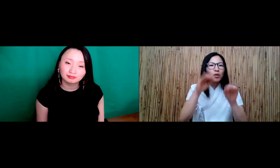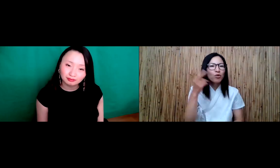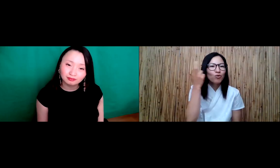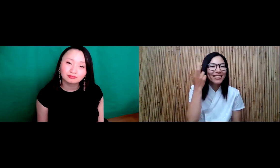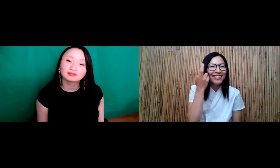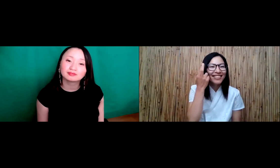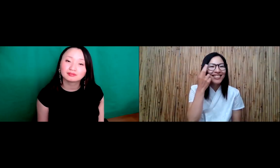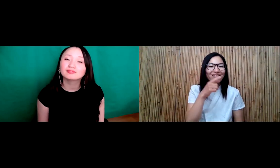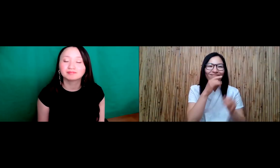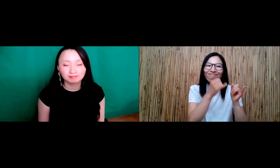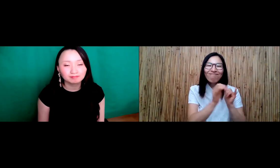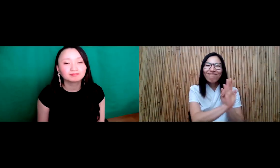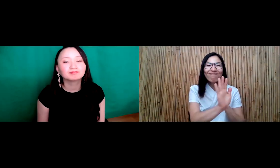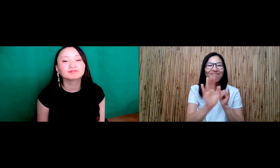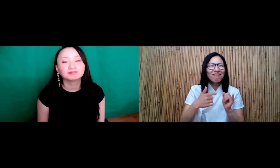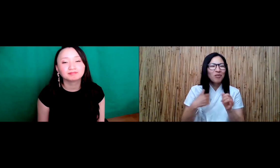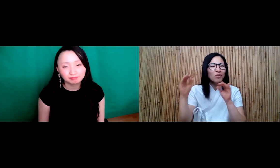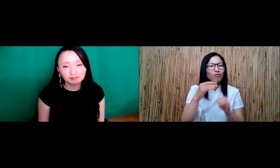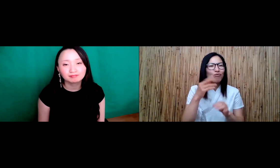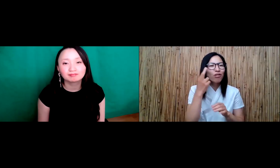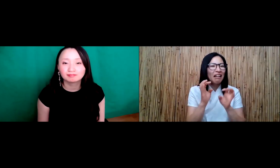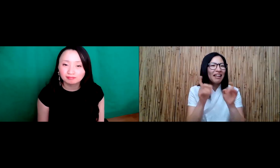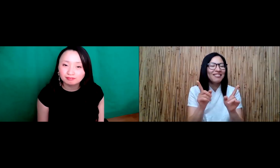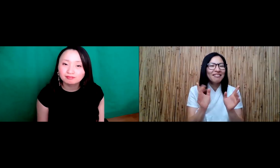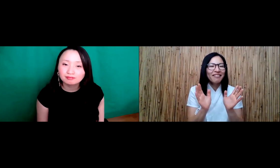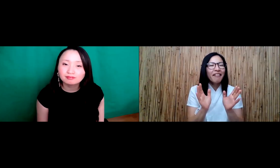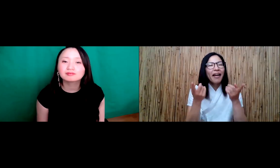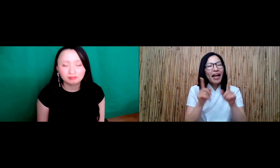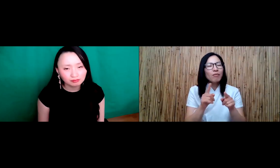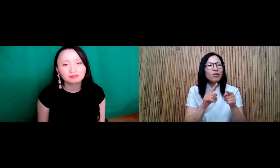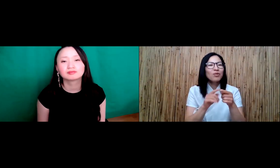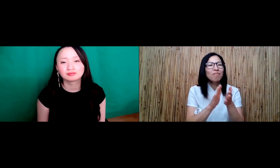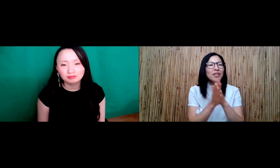we're all individuals with our own stories we all have our own reasons for moving here.